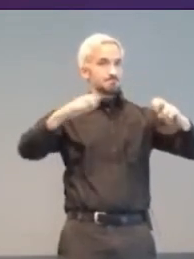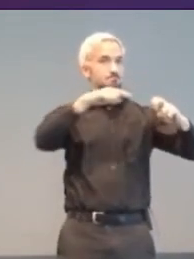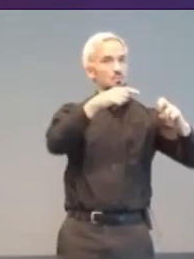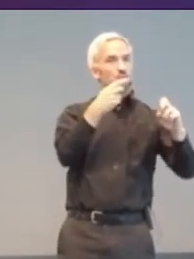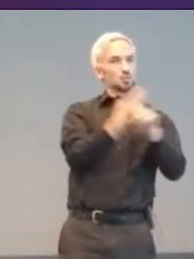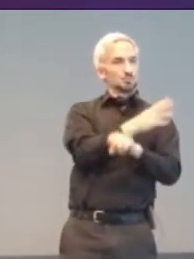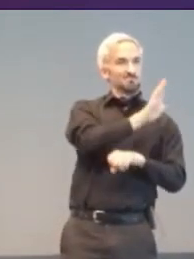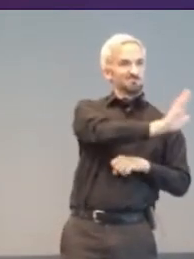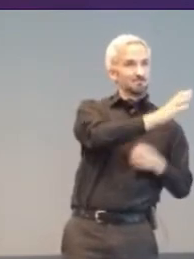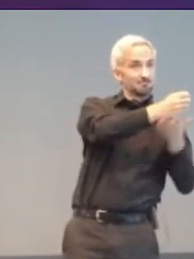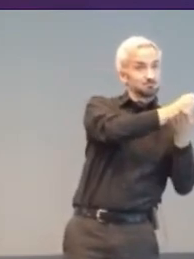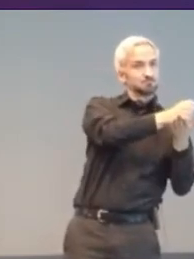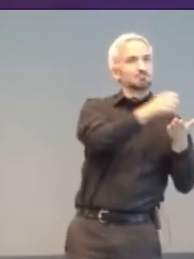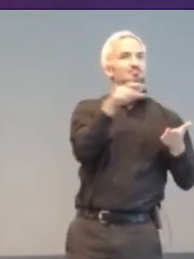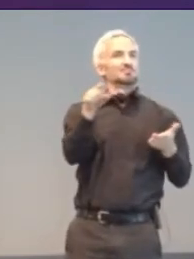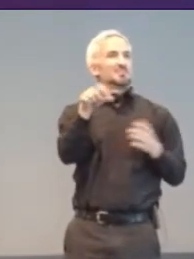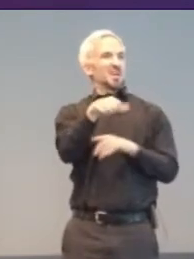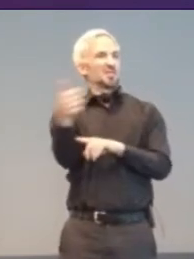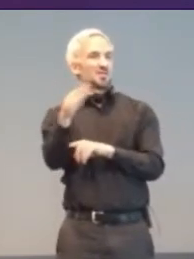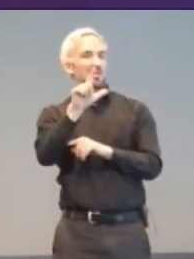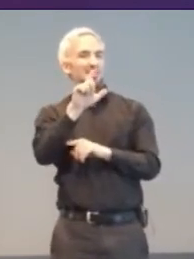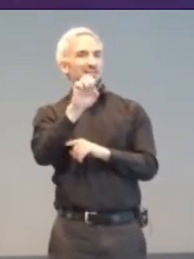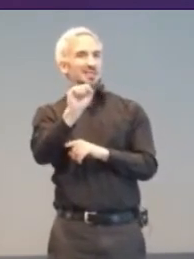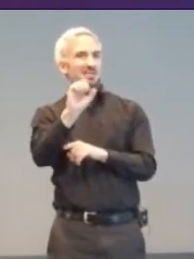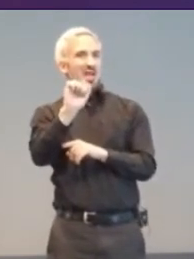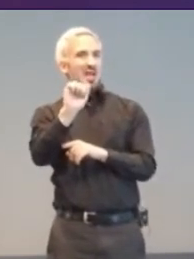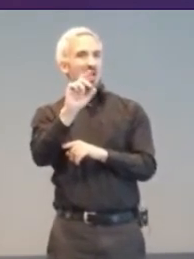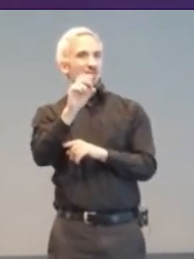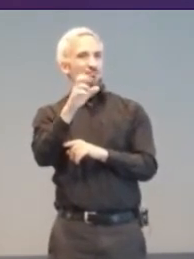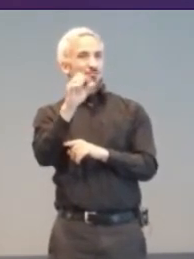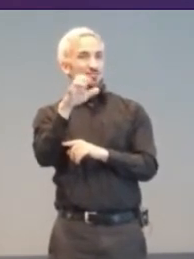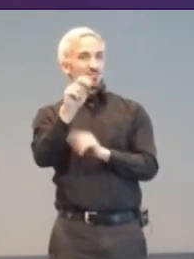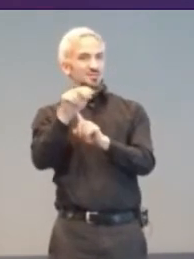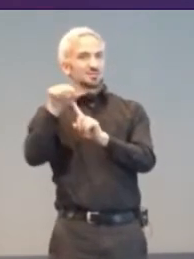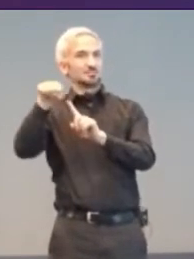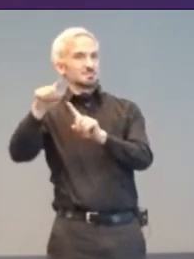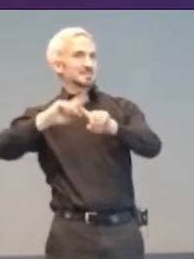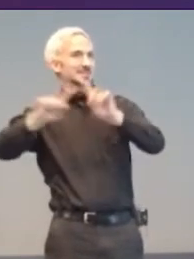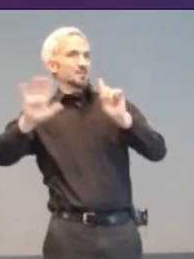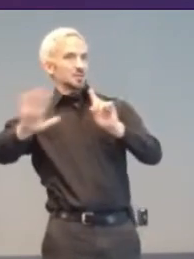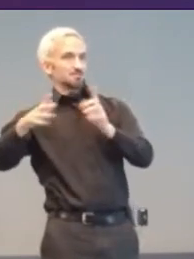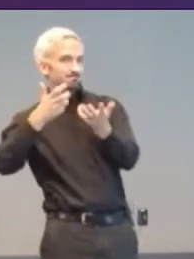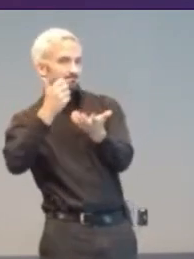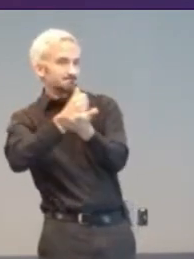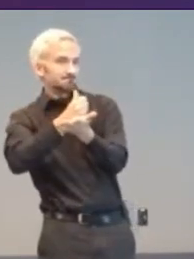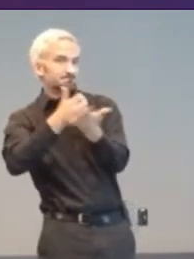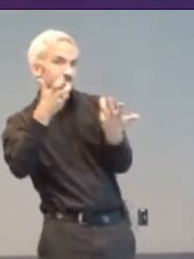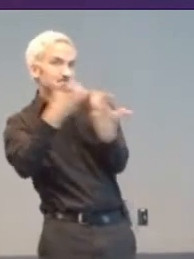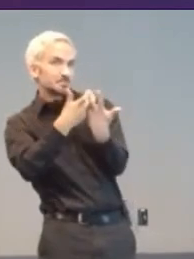against Les Allison in cap, playing a modified Taito Stratovox machine. Machines were supplied free